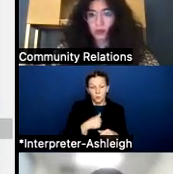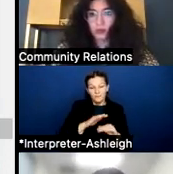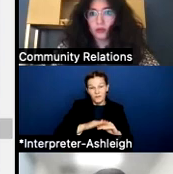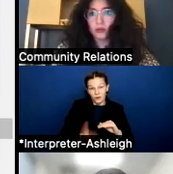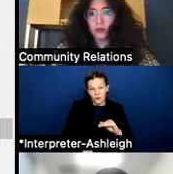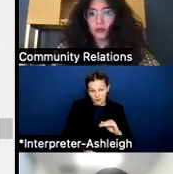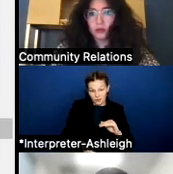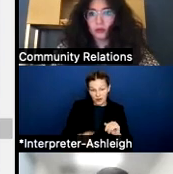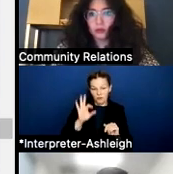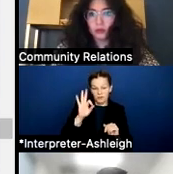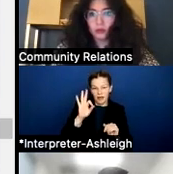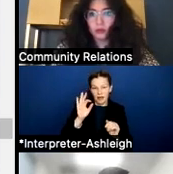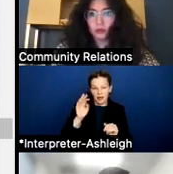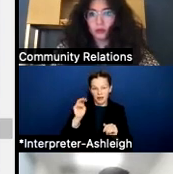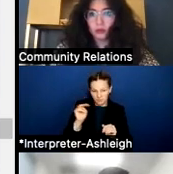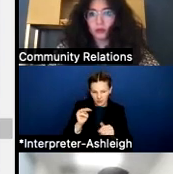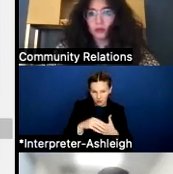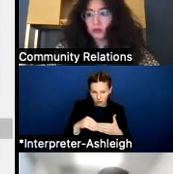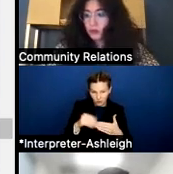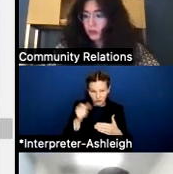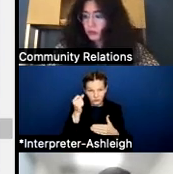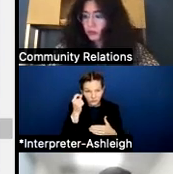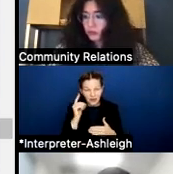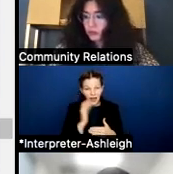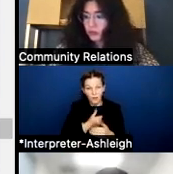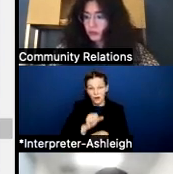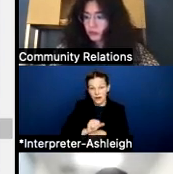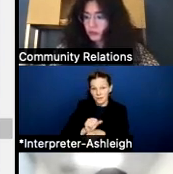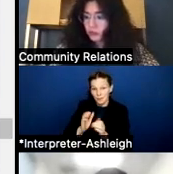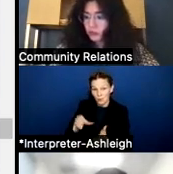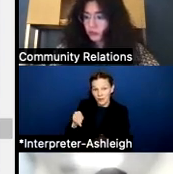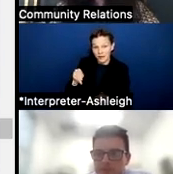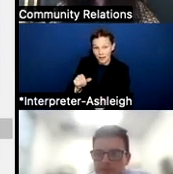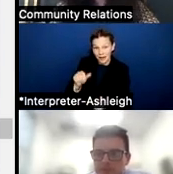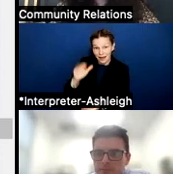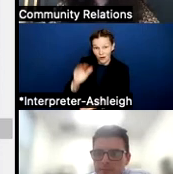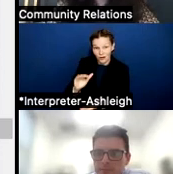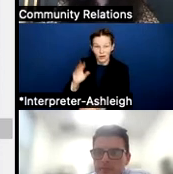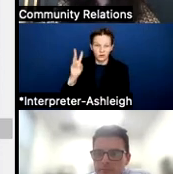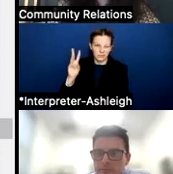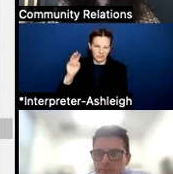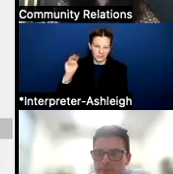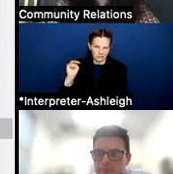but our employee compensation has only gone down by $6 million. So one reduced by 2%,